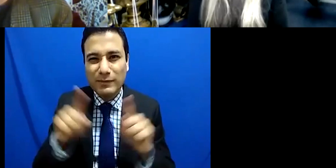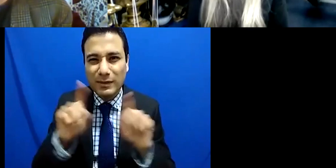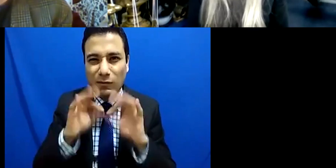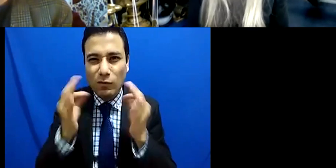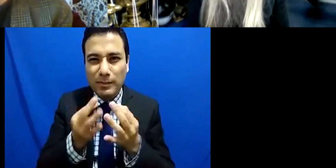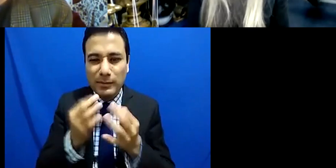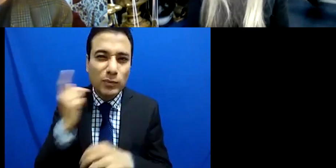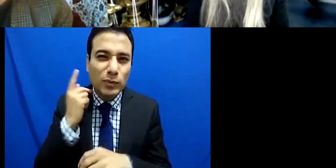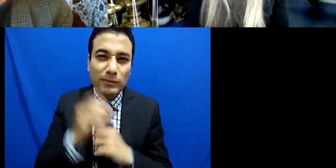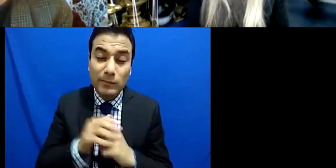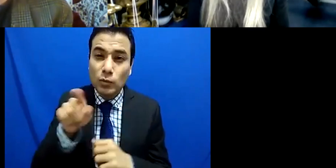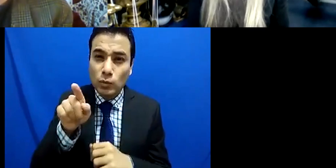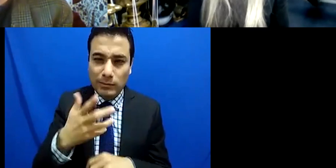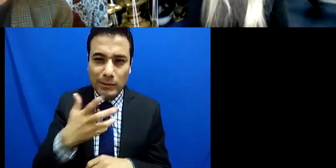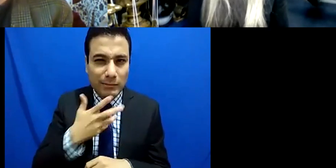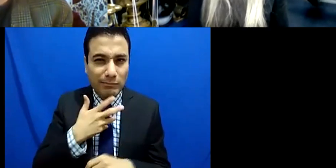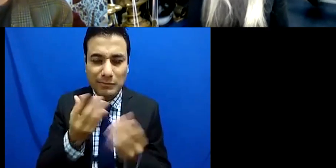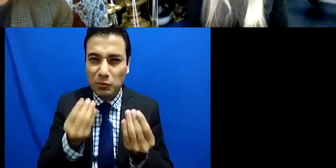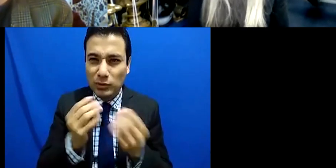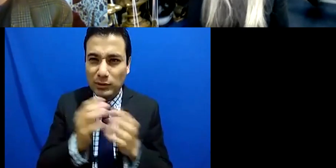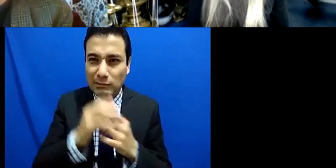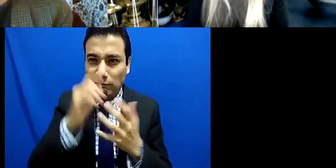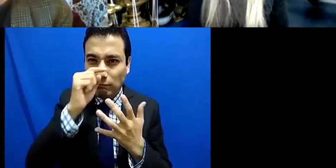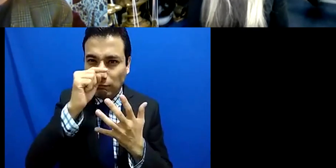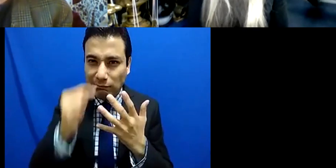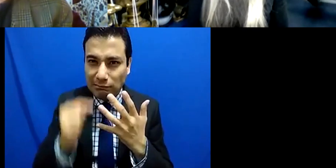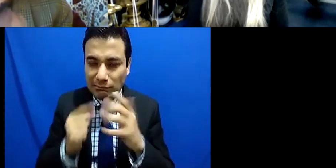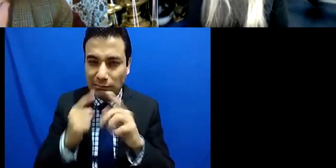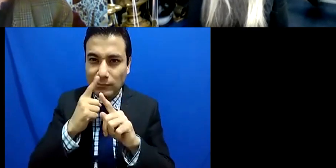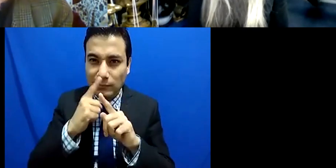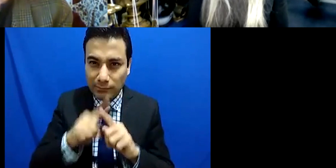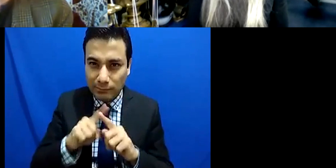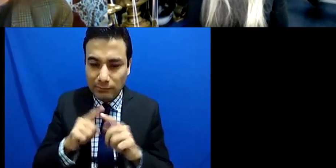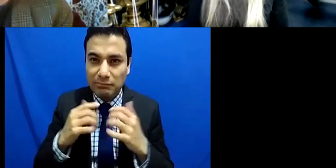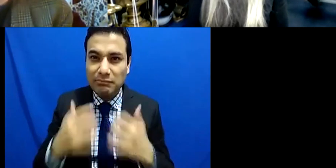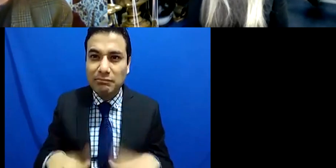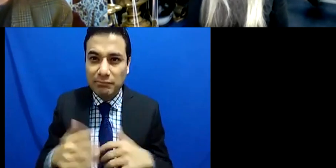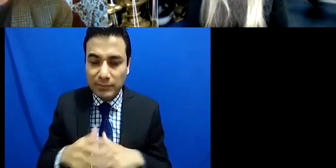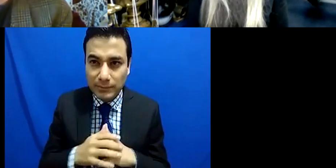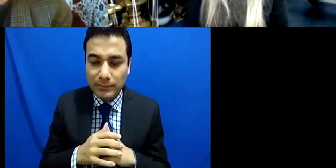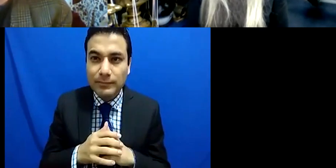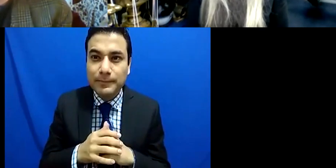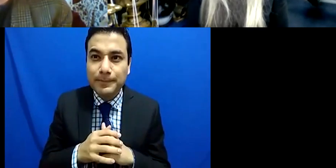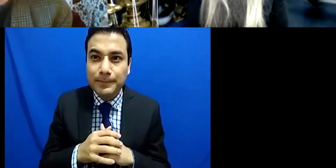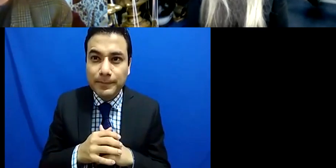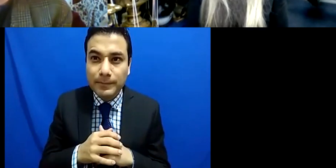many presuppositions to actually get the professional training that you then